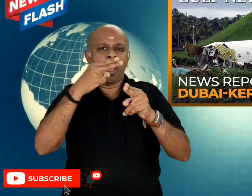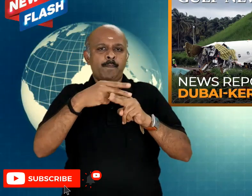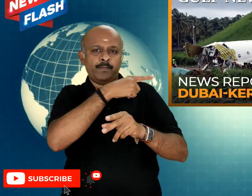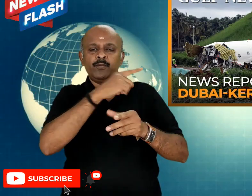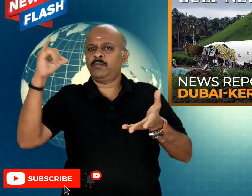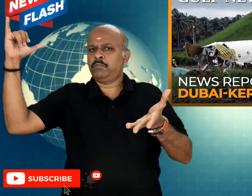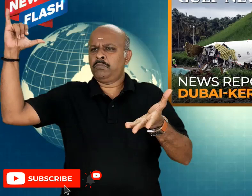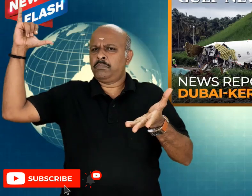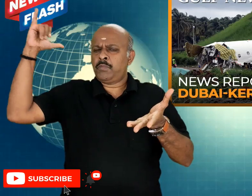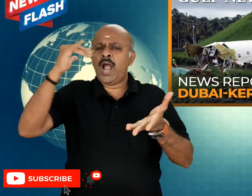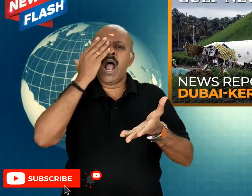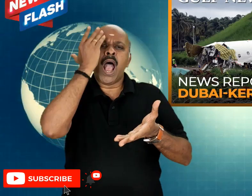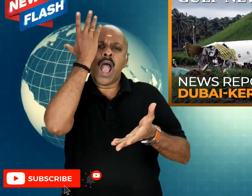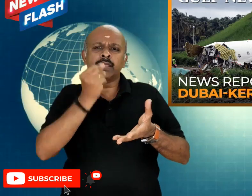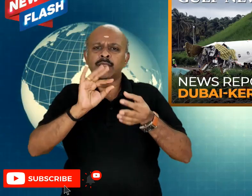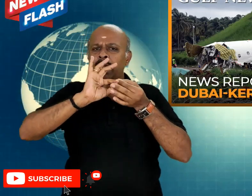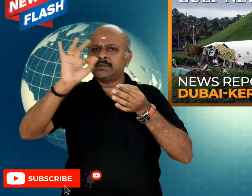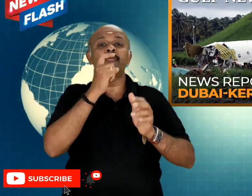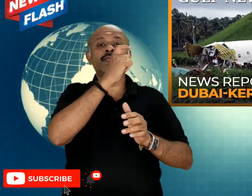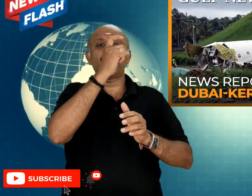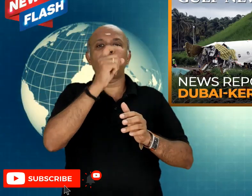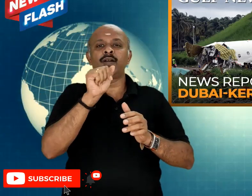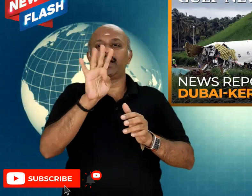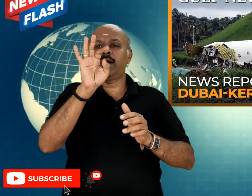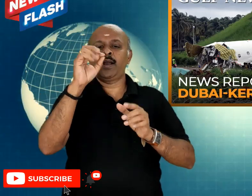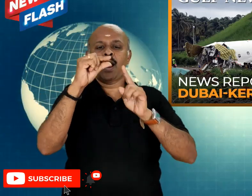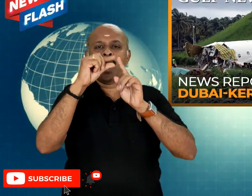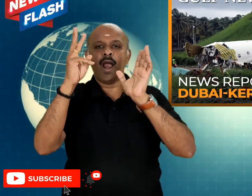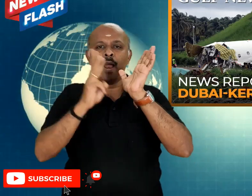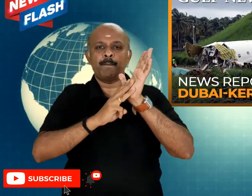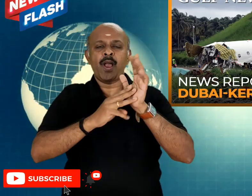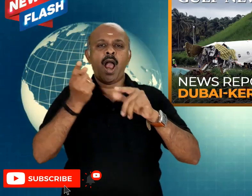this crash happened at 7.40pm